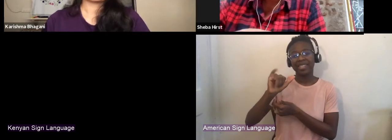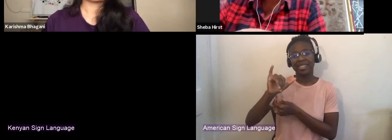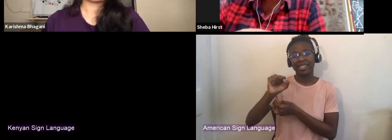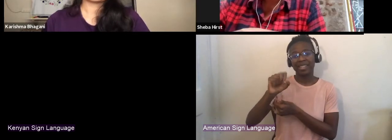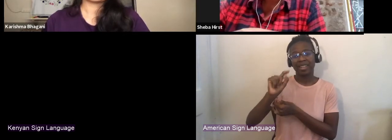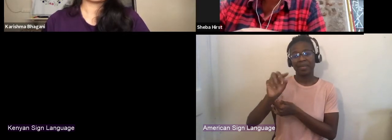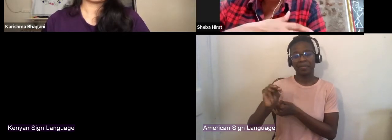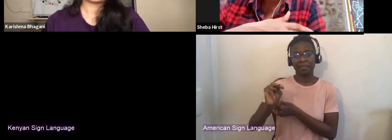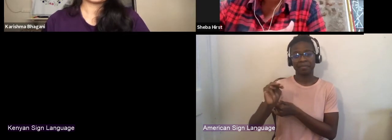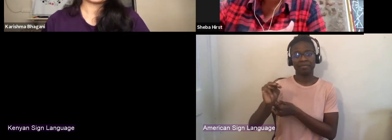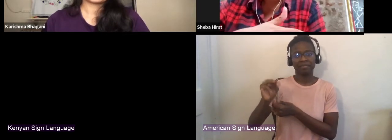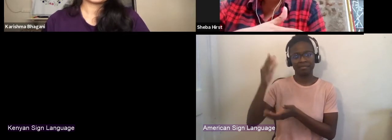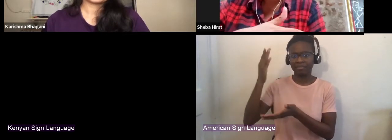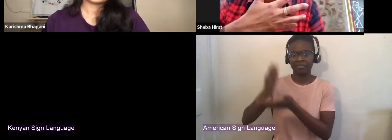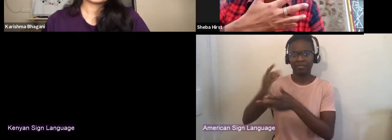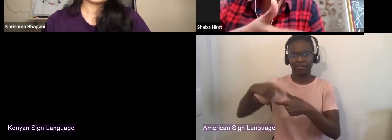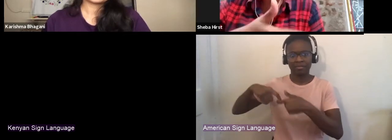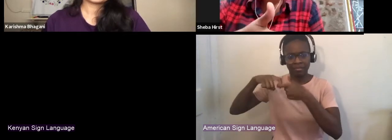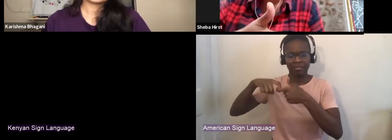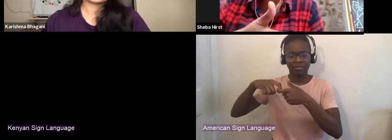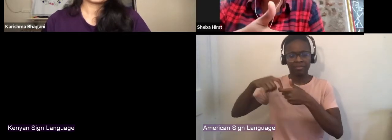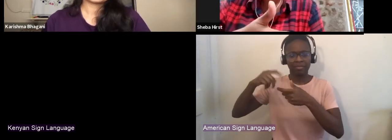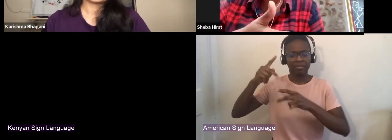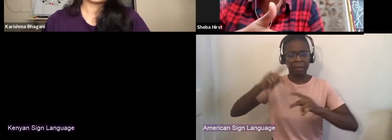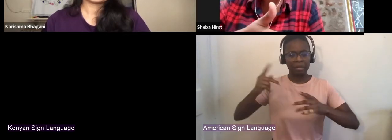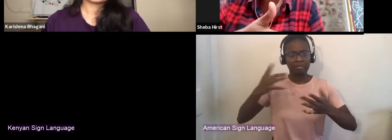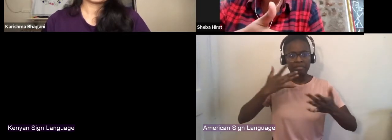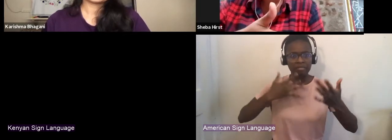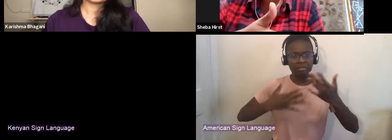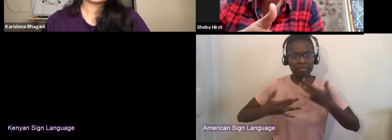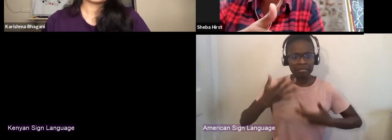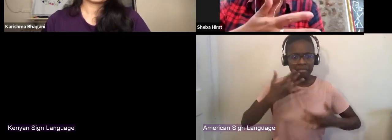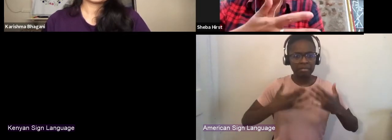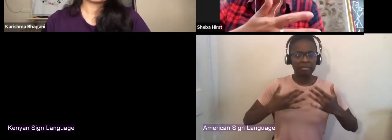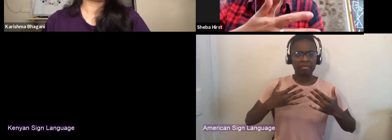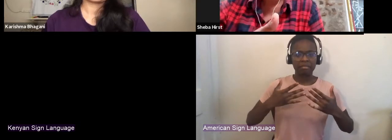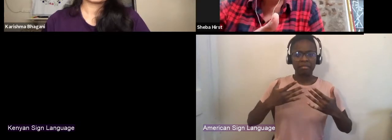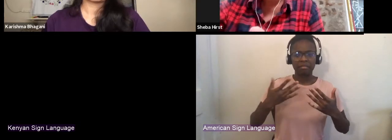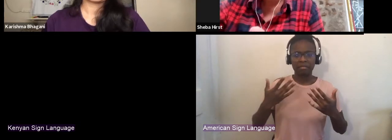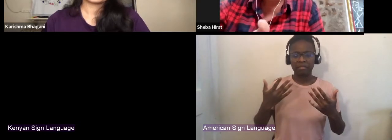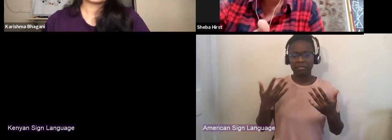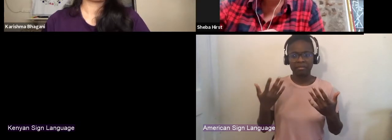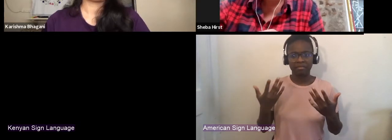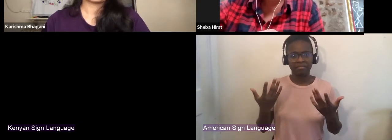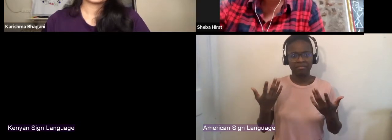on the line and everything was just completely like we couldn't see the future in any kind of a way.